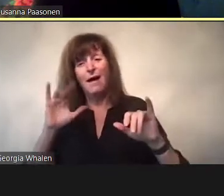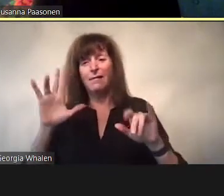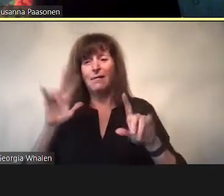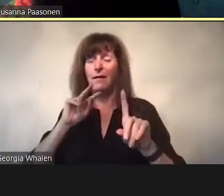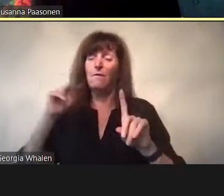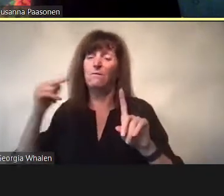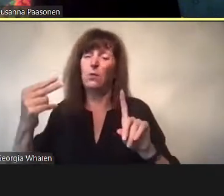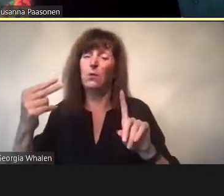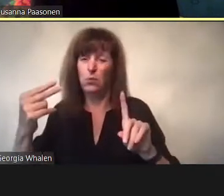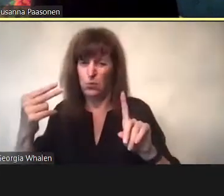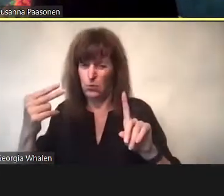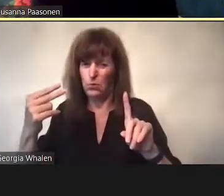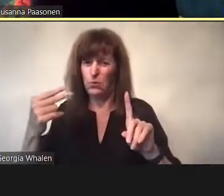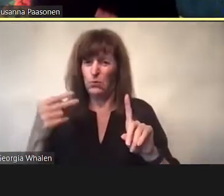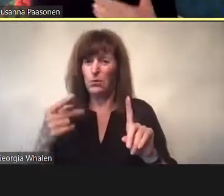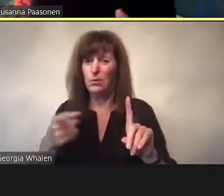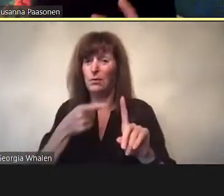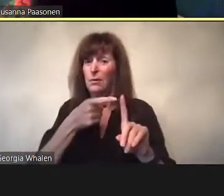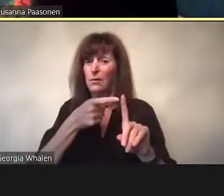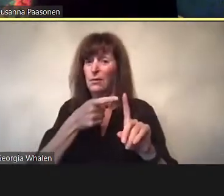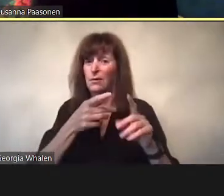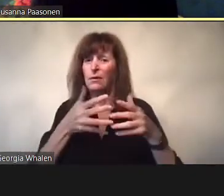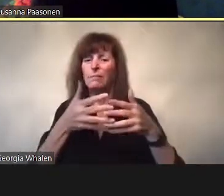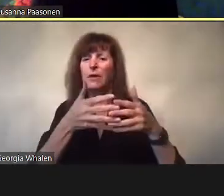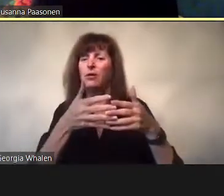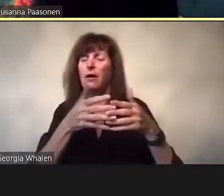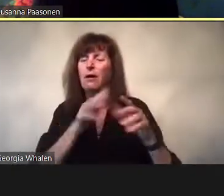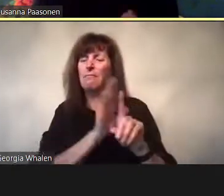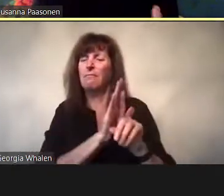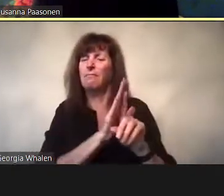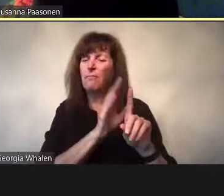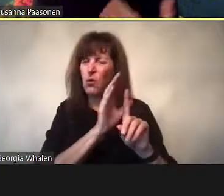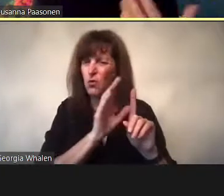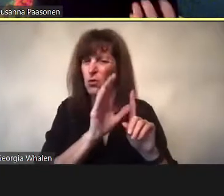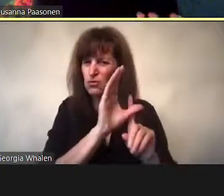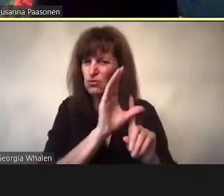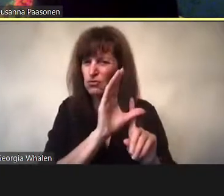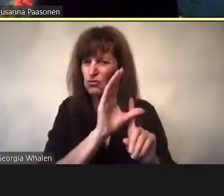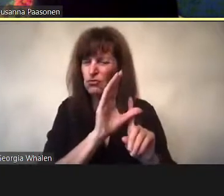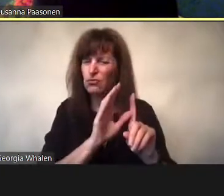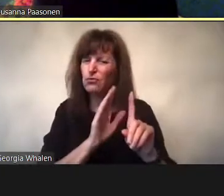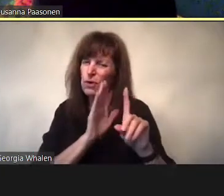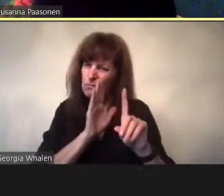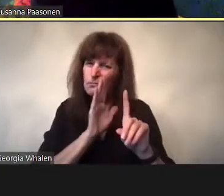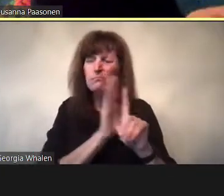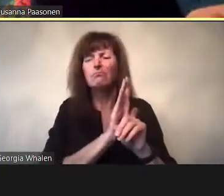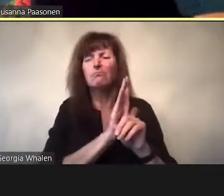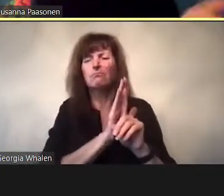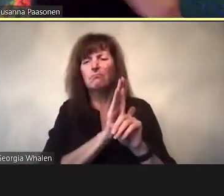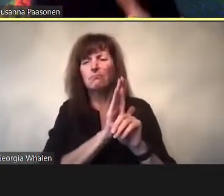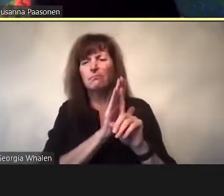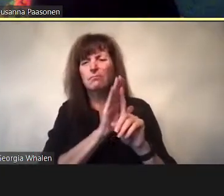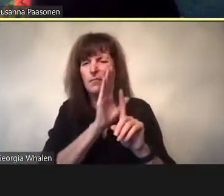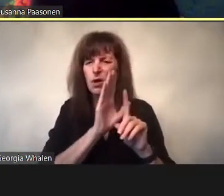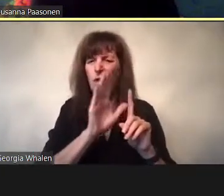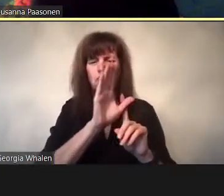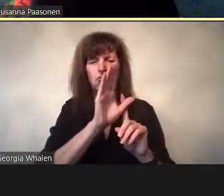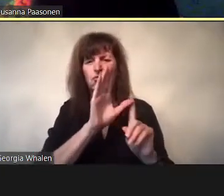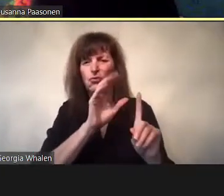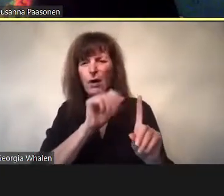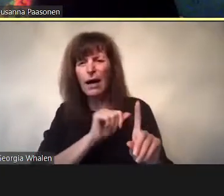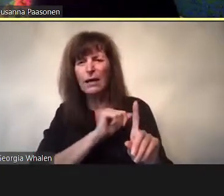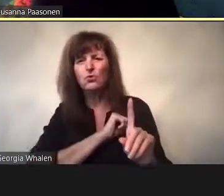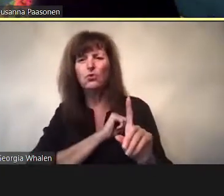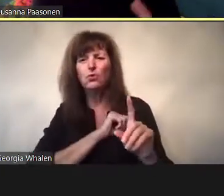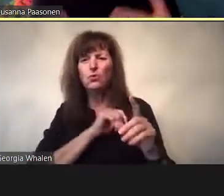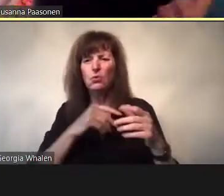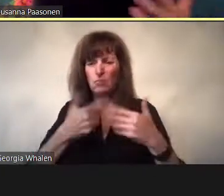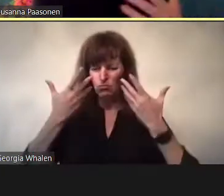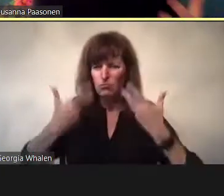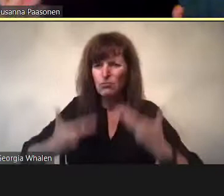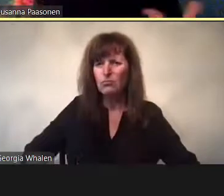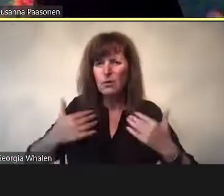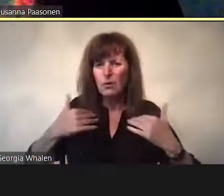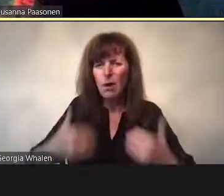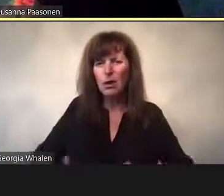The automatic conflation I argue of sexuality with harm and risk, as some sort of a problem, broadly constituted as something on the market leader like Facebook,